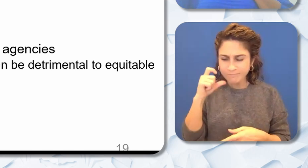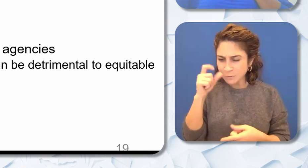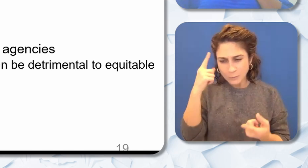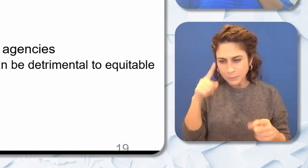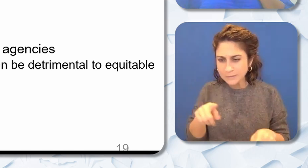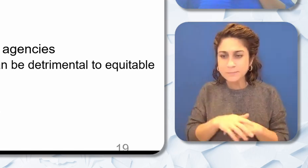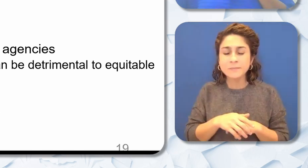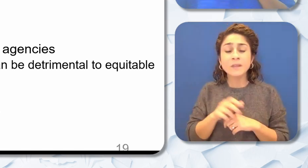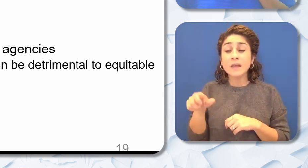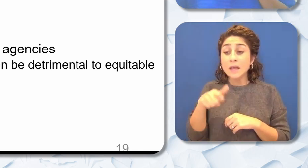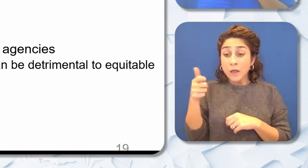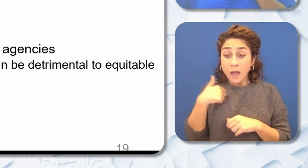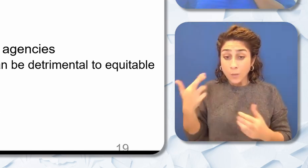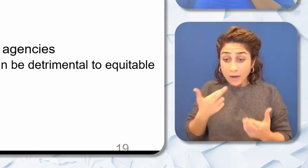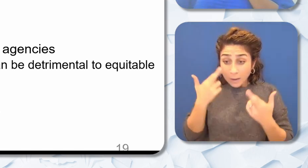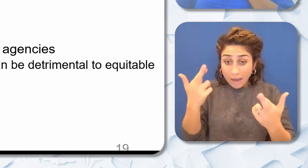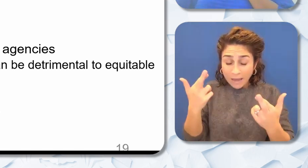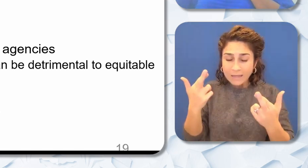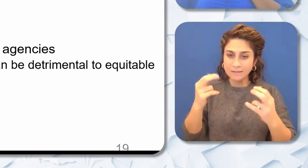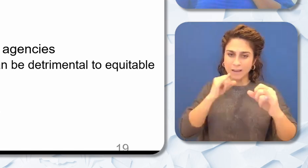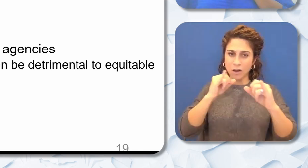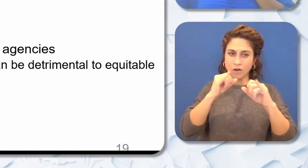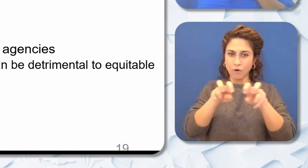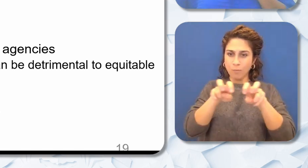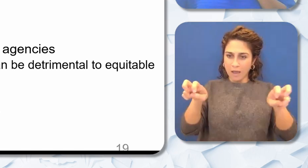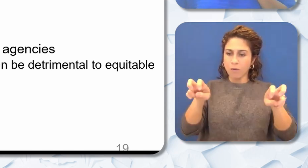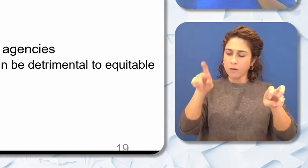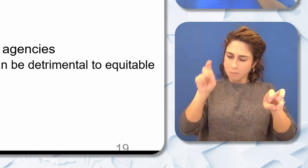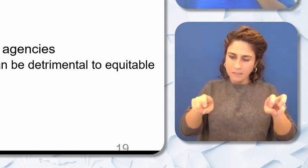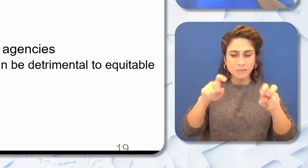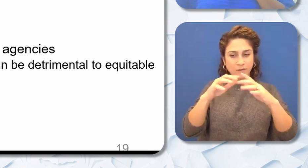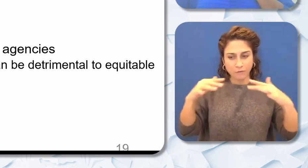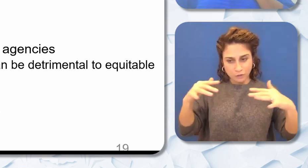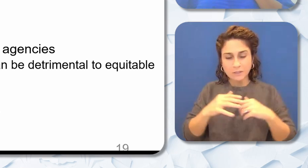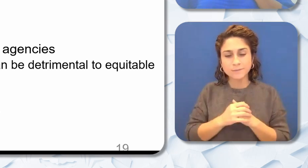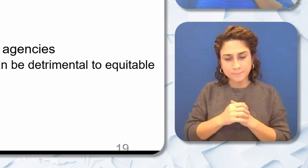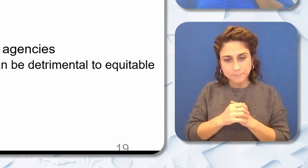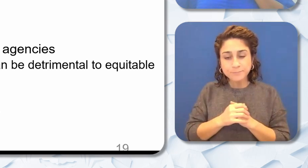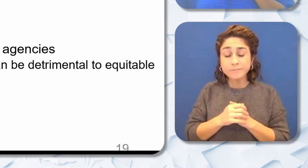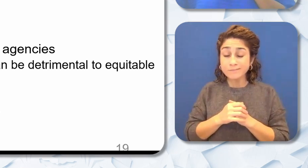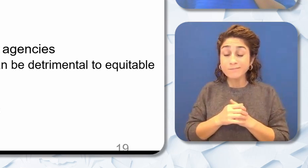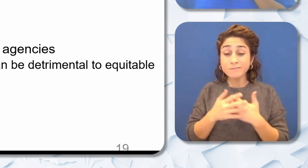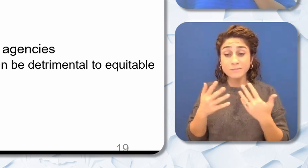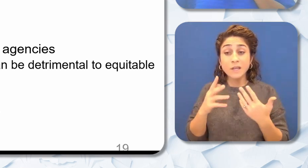interview panel. There's something to be said when a educator comes in for interview and